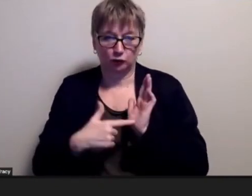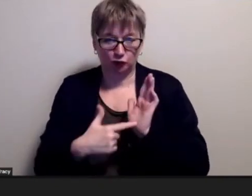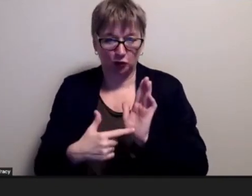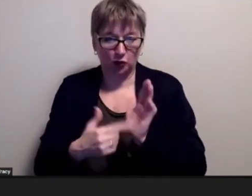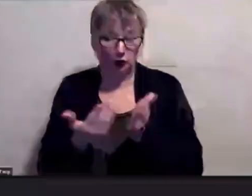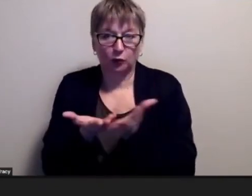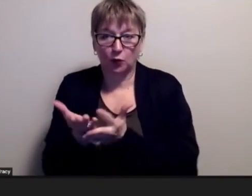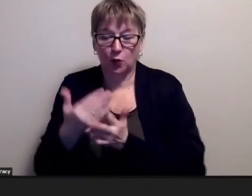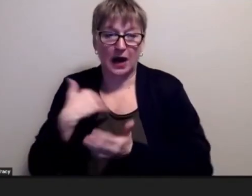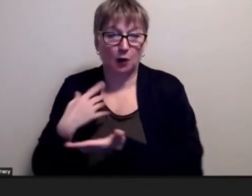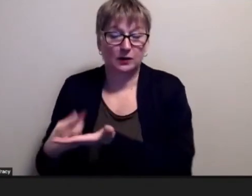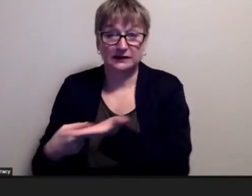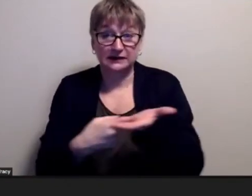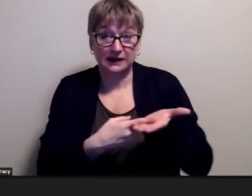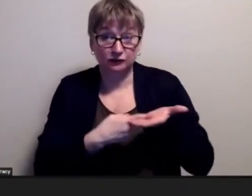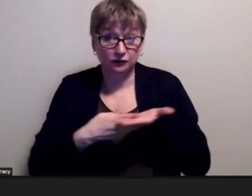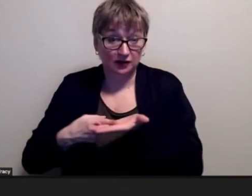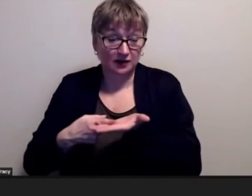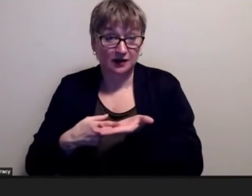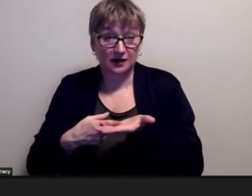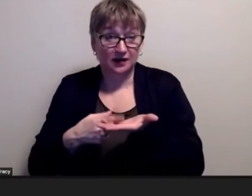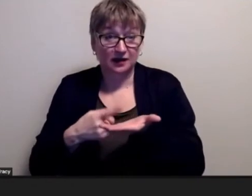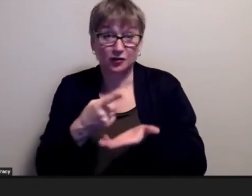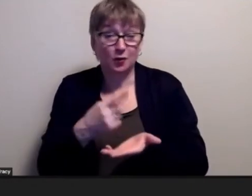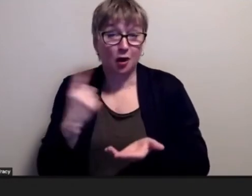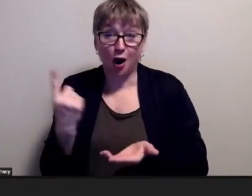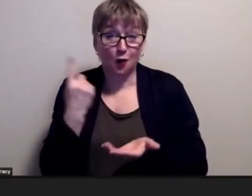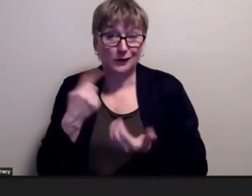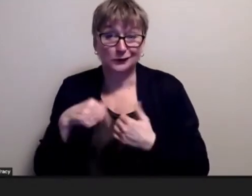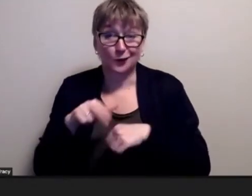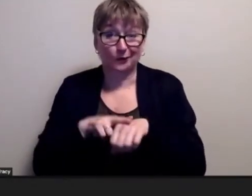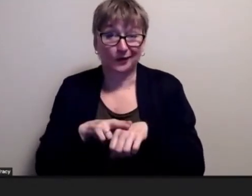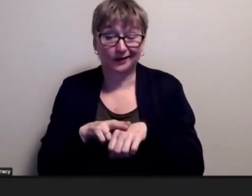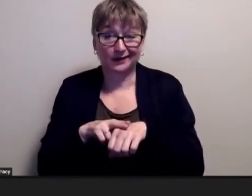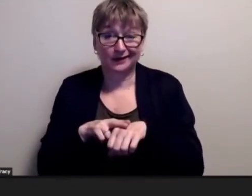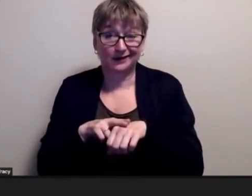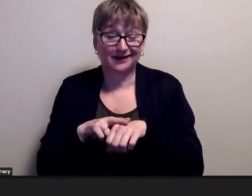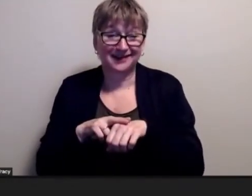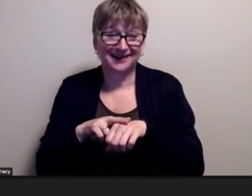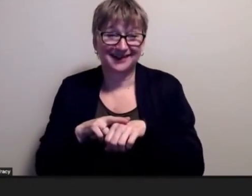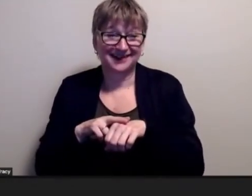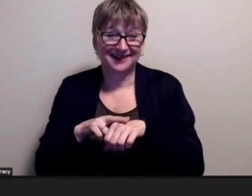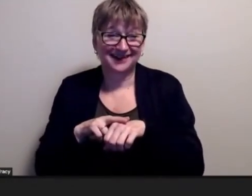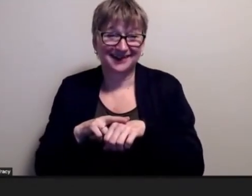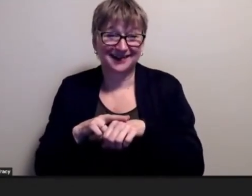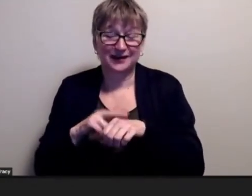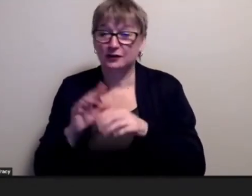that we're having is that you were very normal you have you have the full intellectual functioning